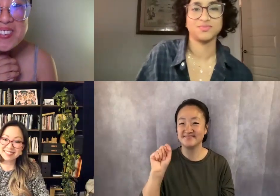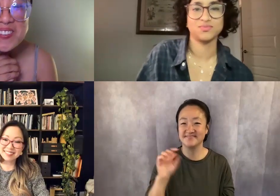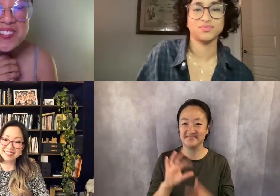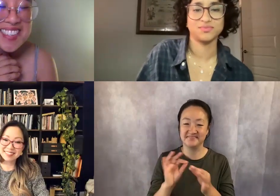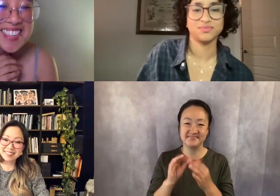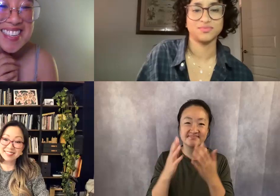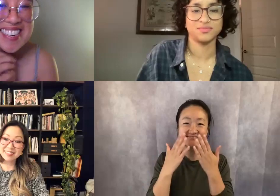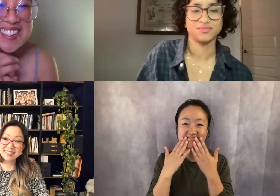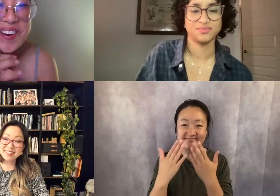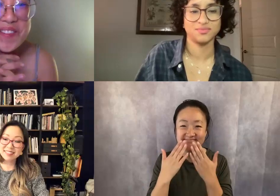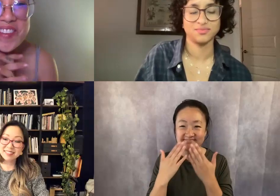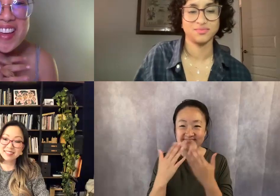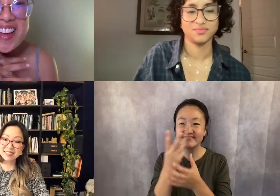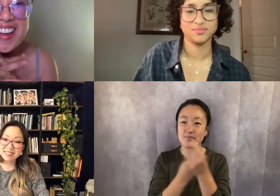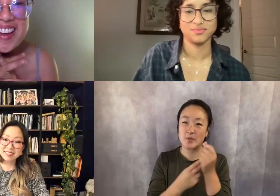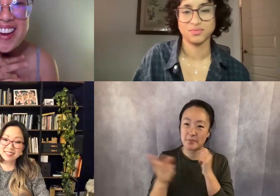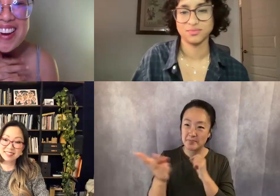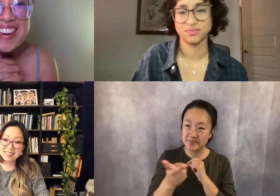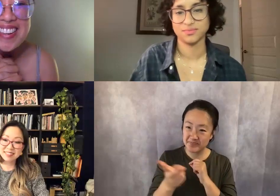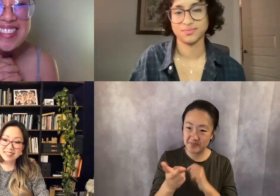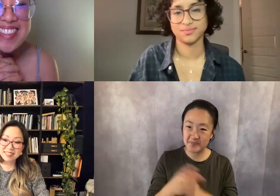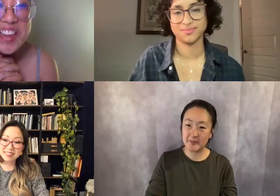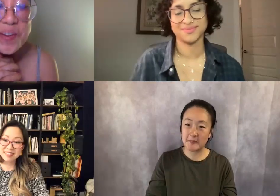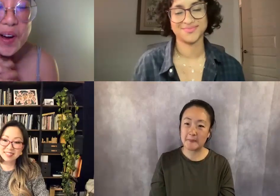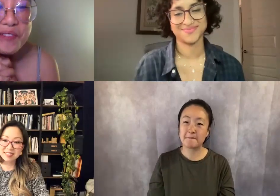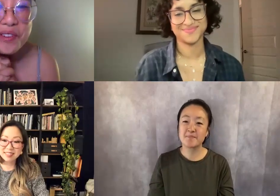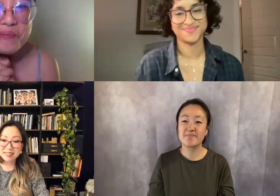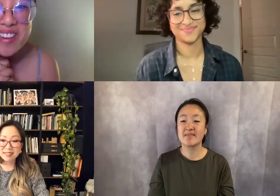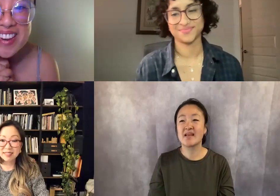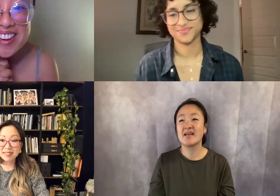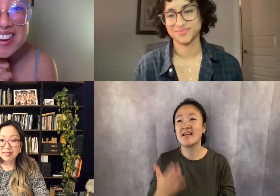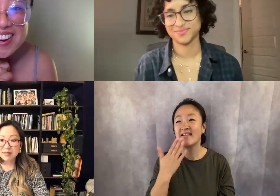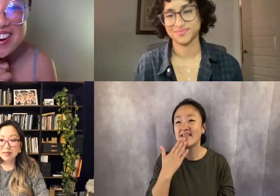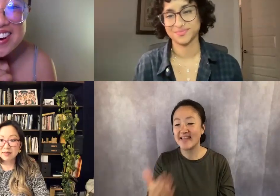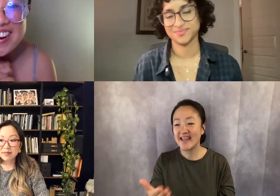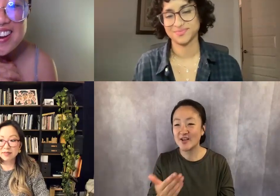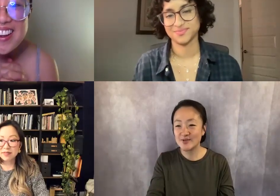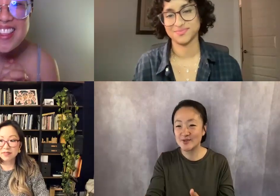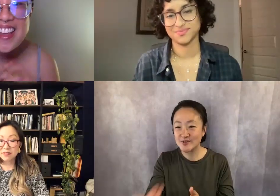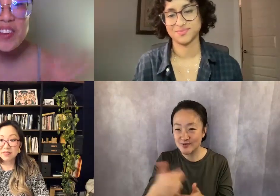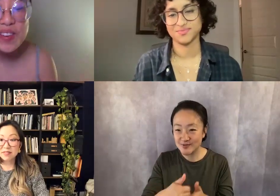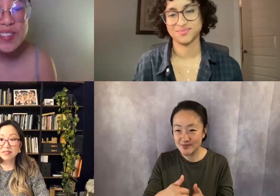Thank you. Thank you so much to Eugenia and Tarfia, and thank you all for being here.